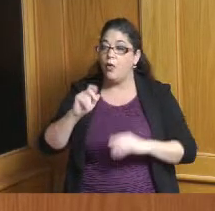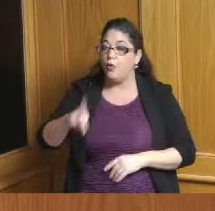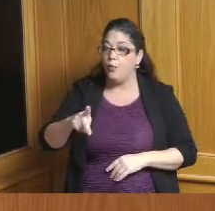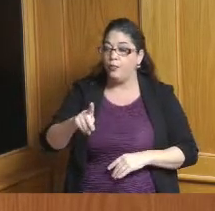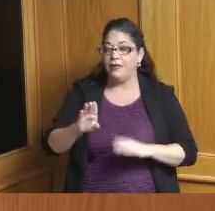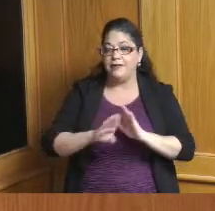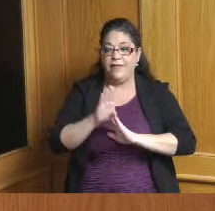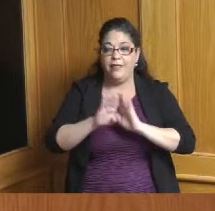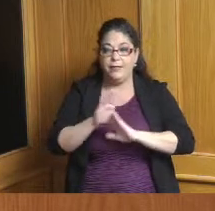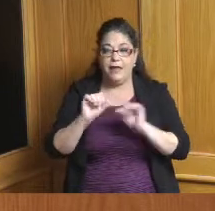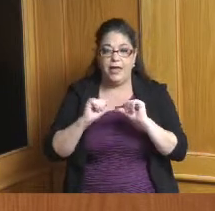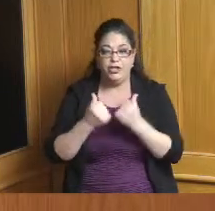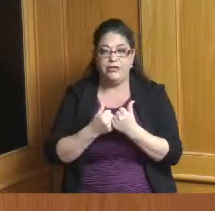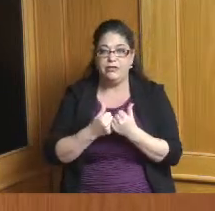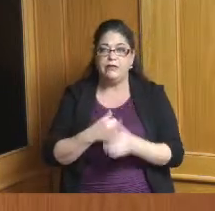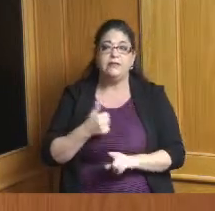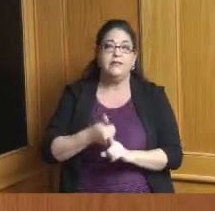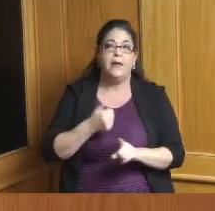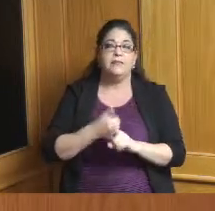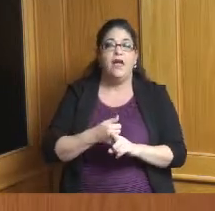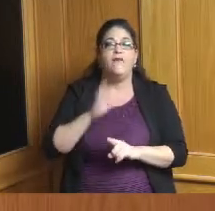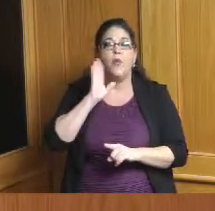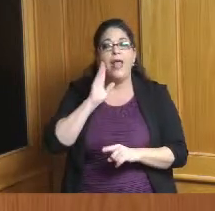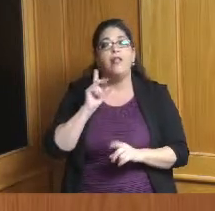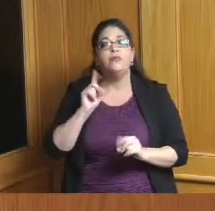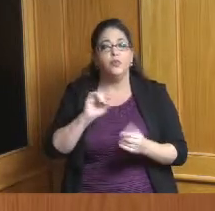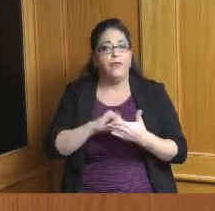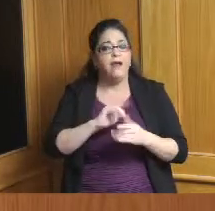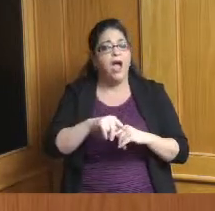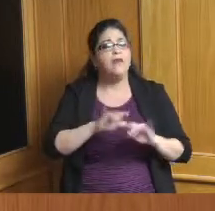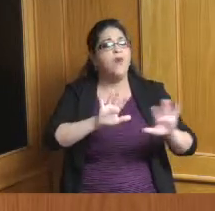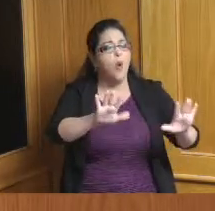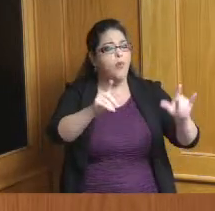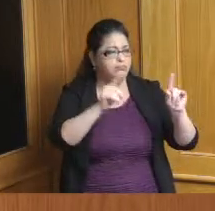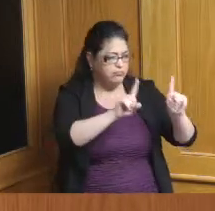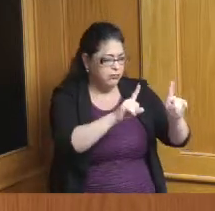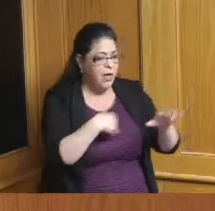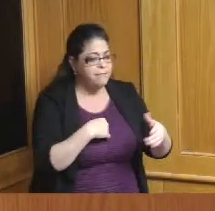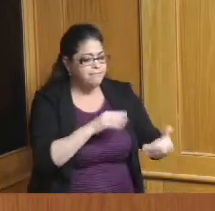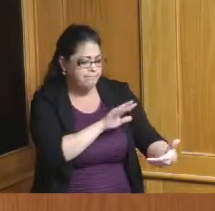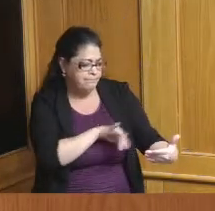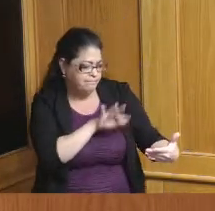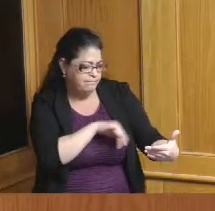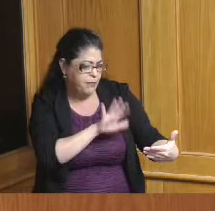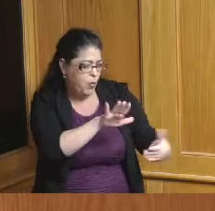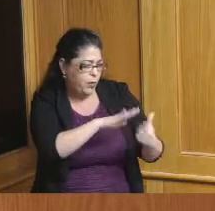kind of do that strategic look at what would be helpful and how to access dollars and I had asked